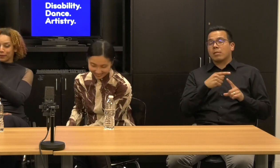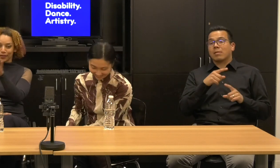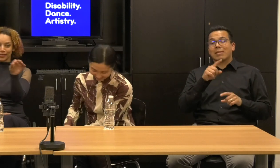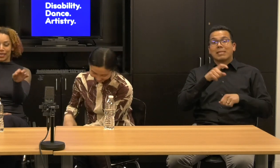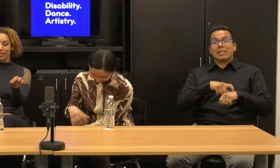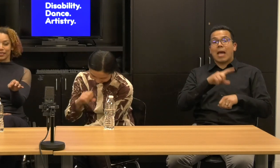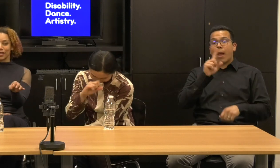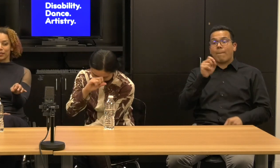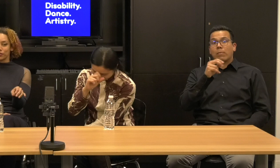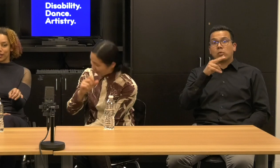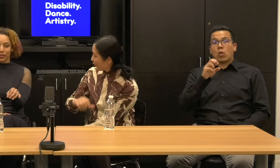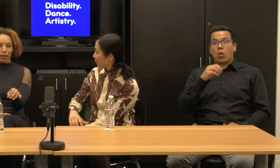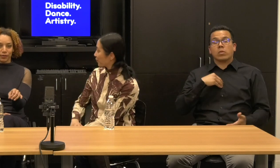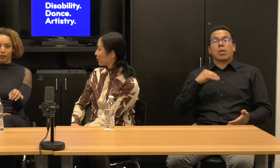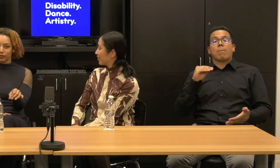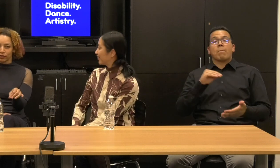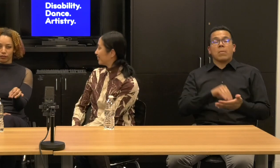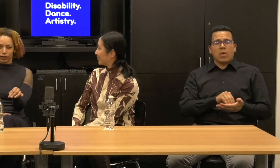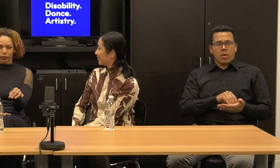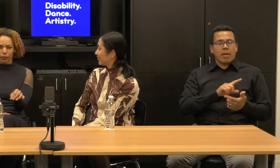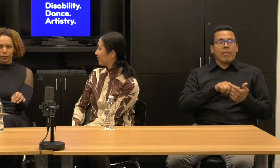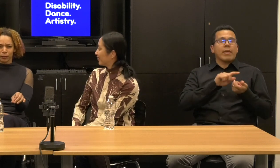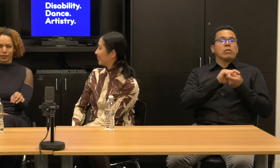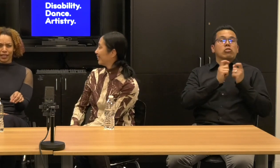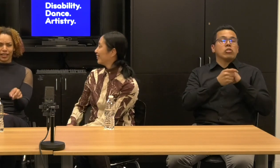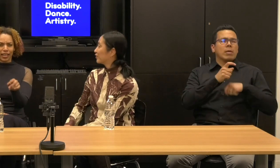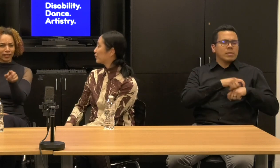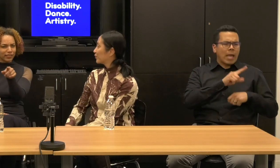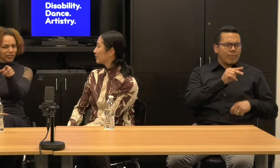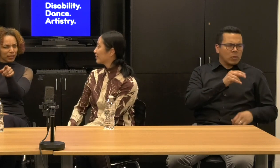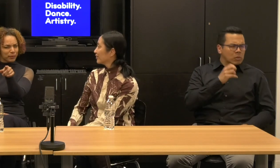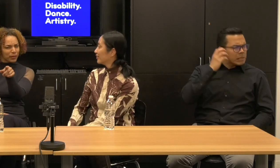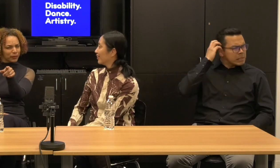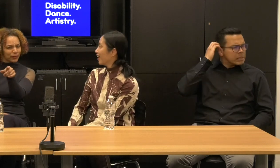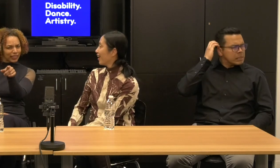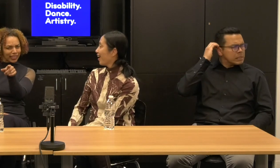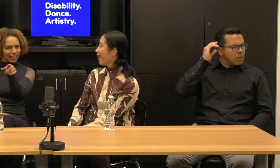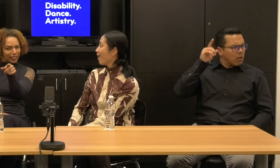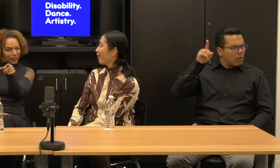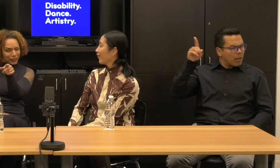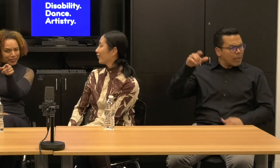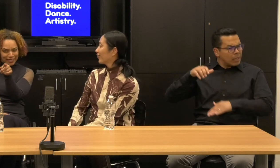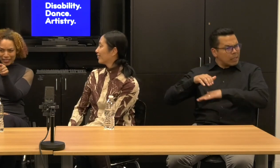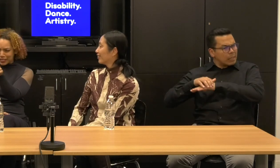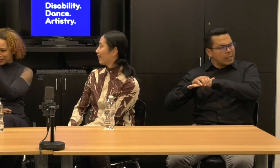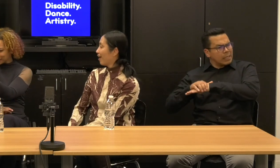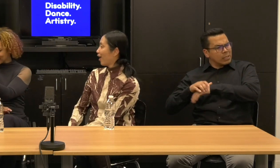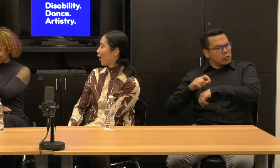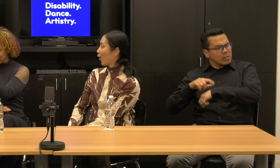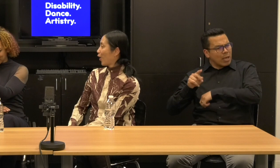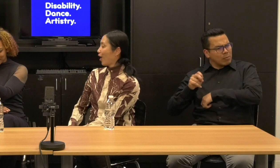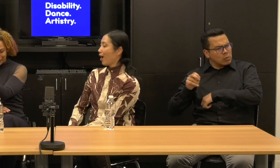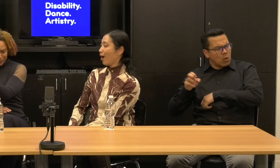Because you put things in and then you change time zones and you're like, oh, is that an English time setup or is that a New York time zone?